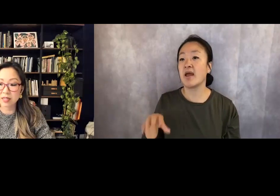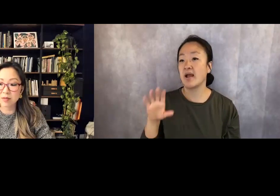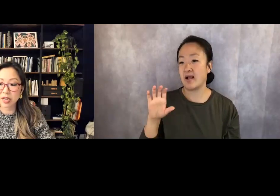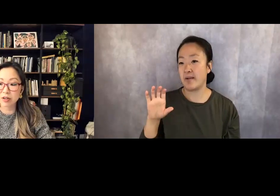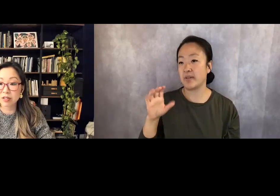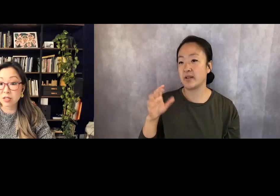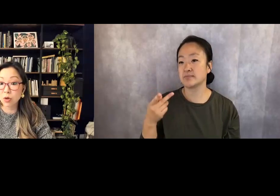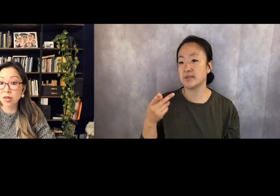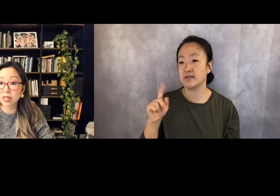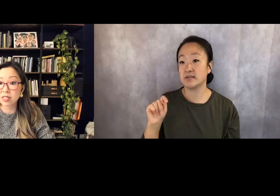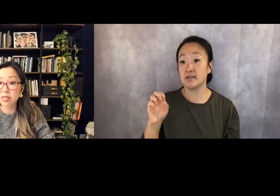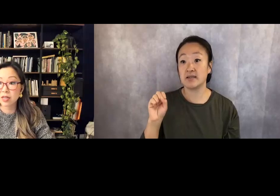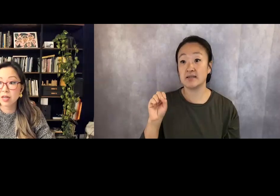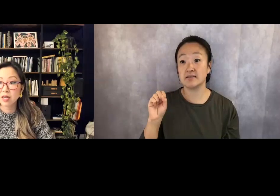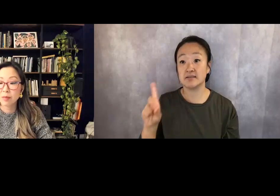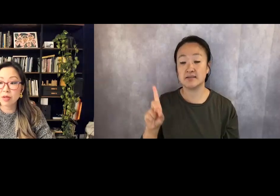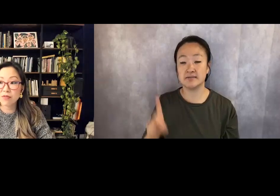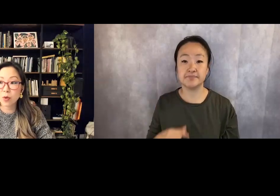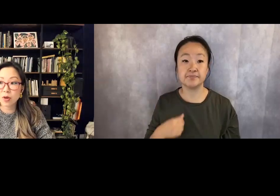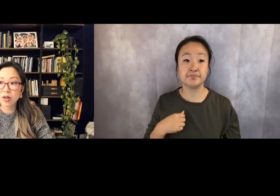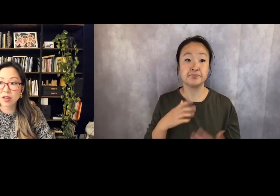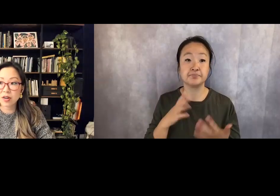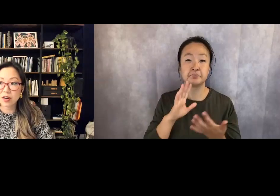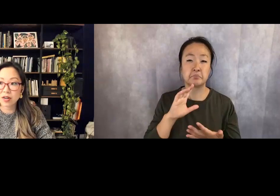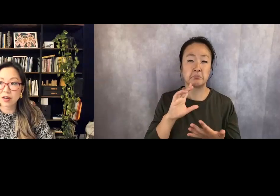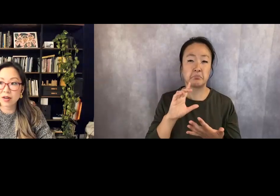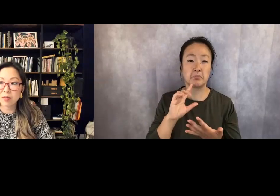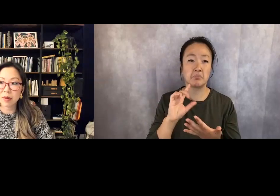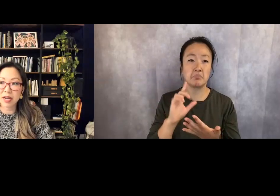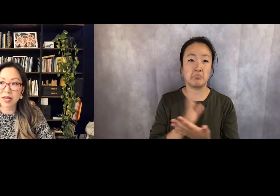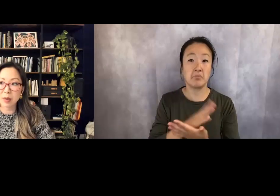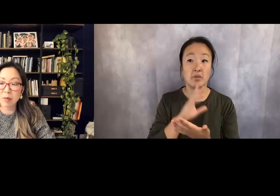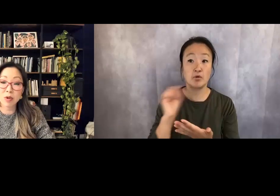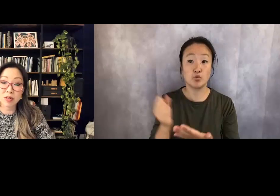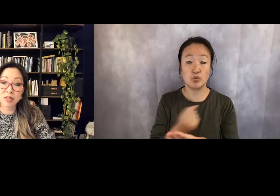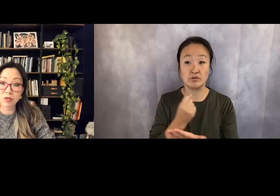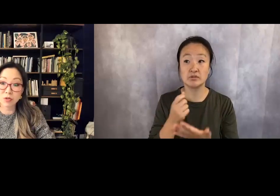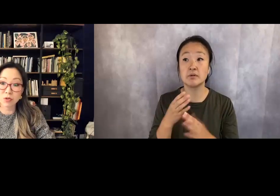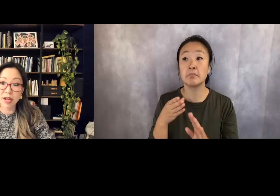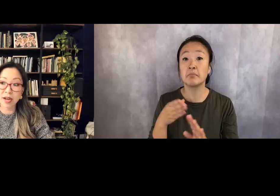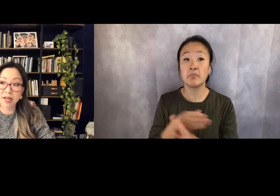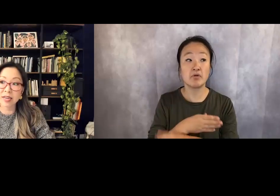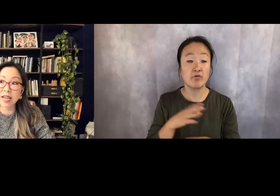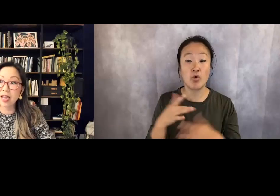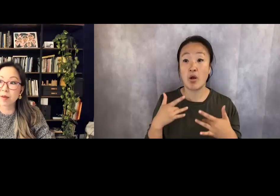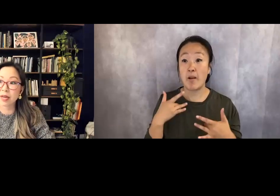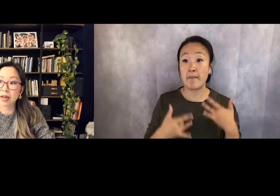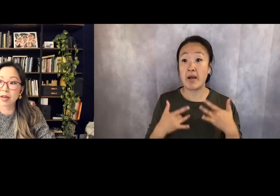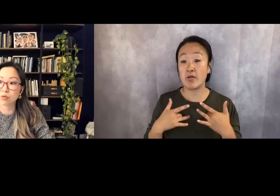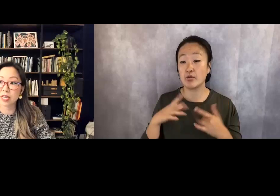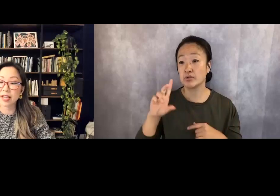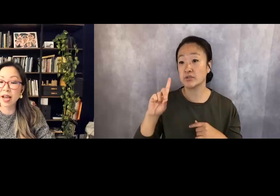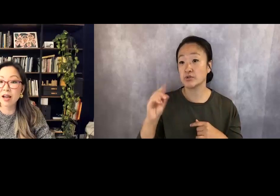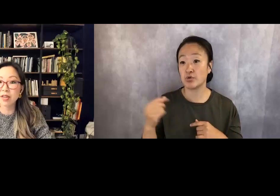And in my early twenties, before my bipolar disorder had a name, and I was wreaking havoc